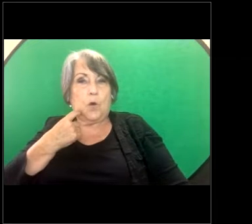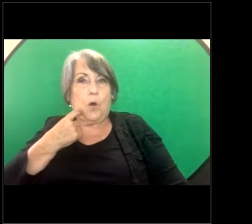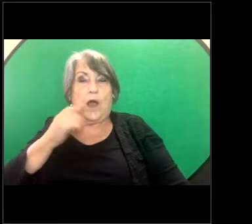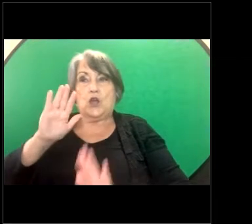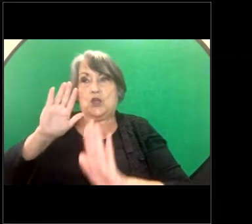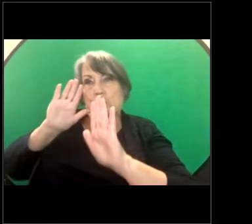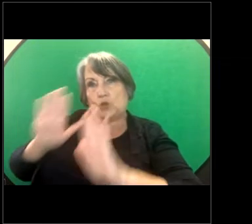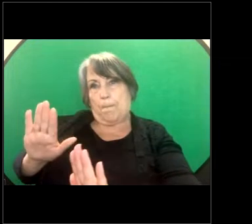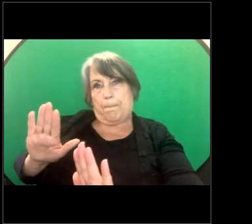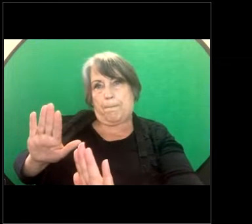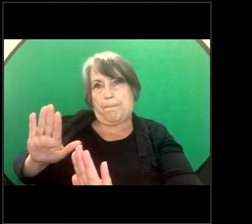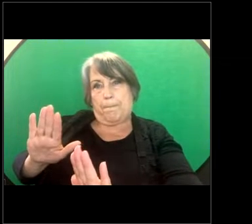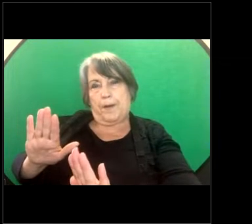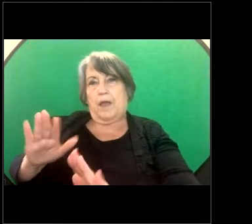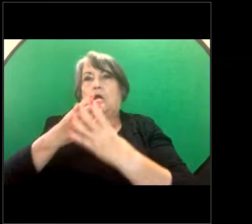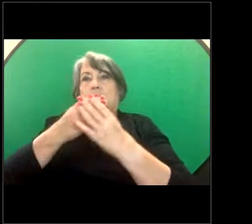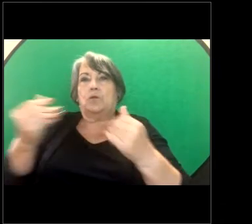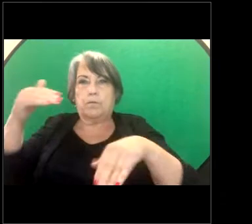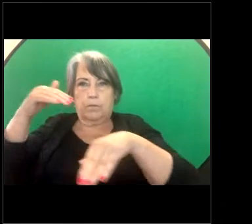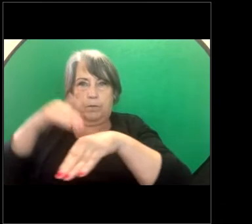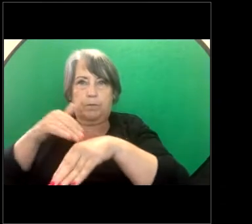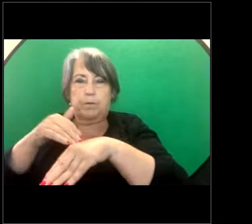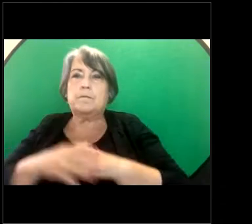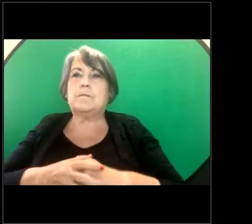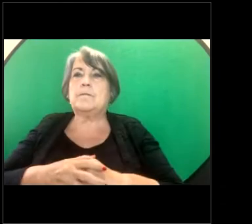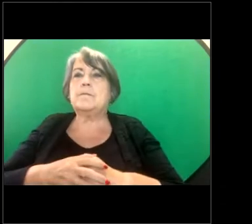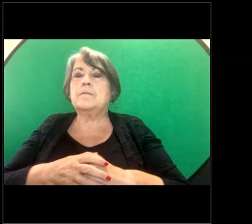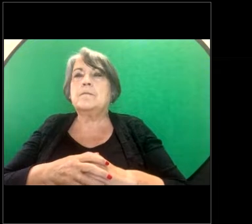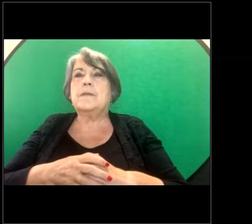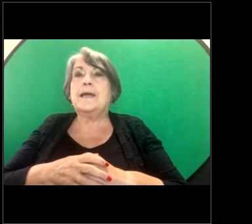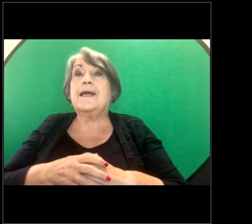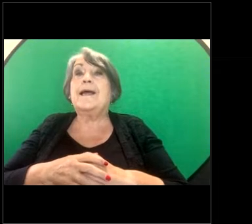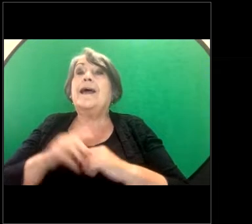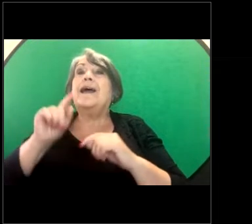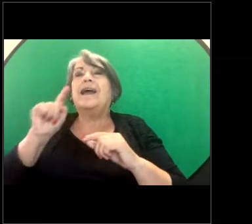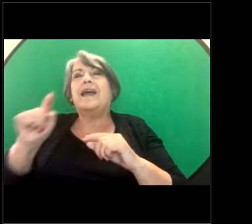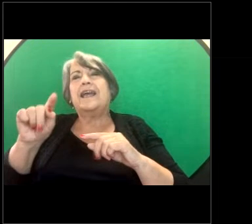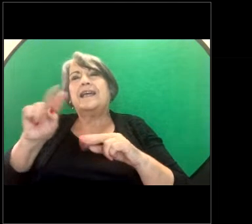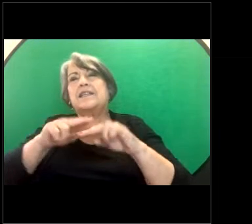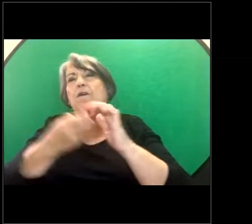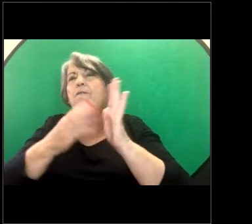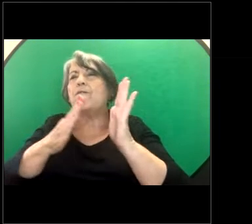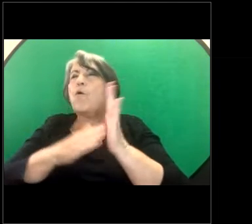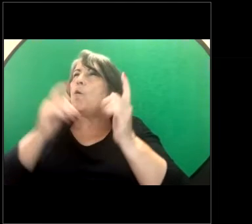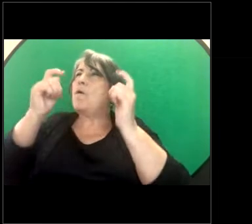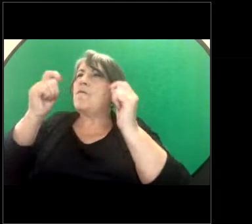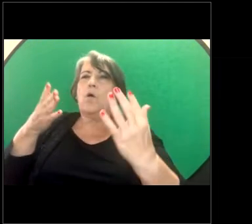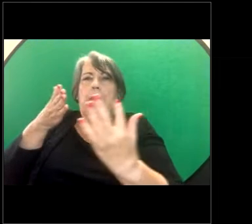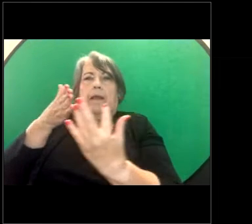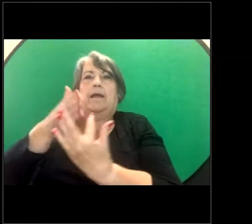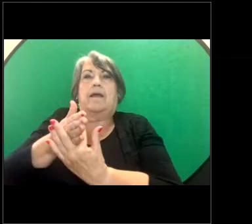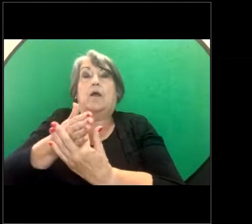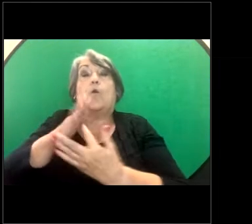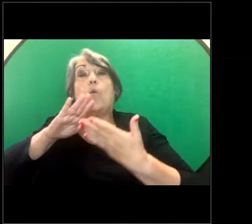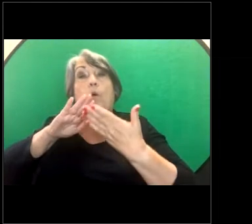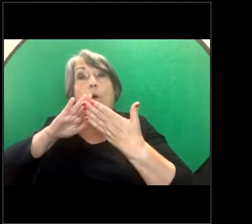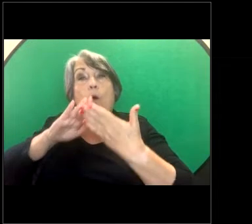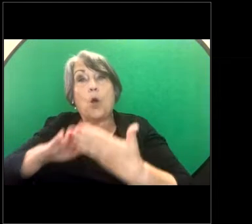have the matter resolved. So it's a form of early intervention that may help an individual worker to